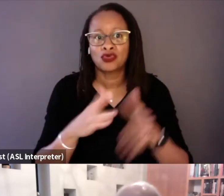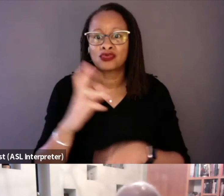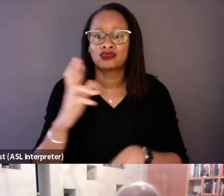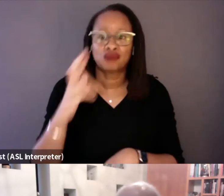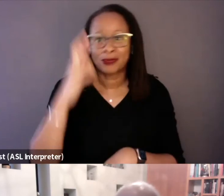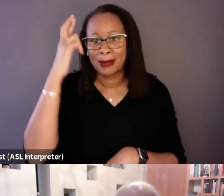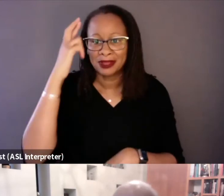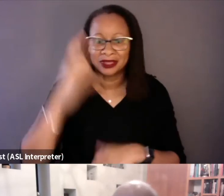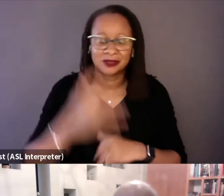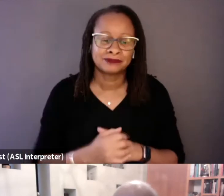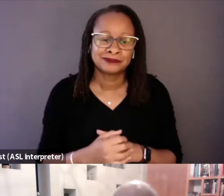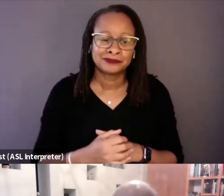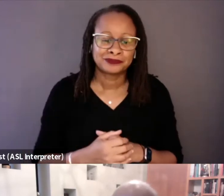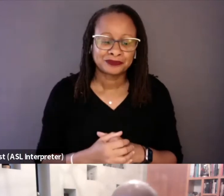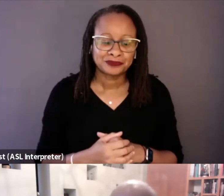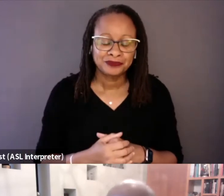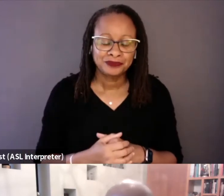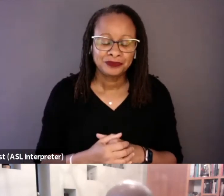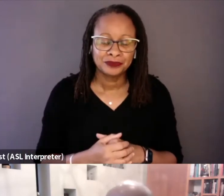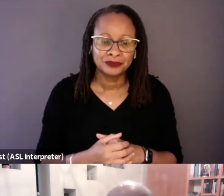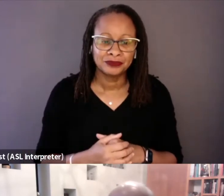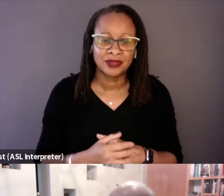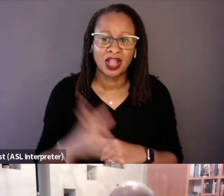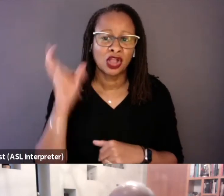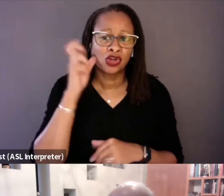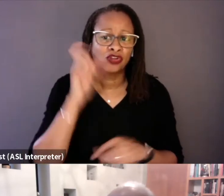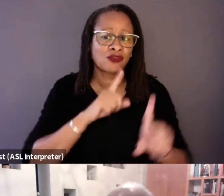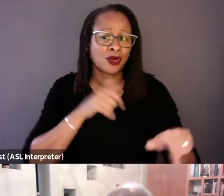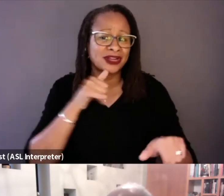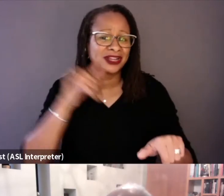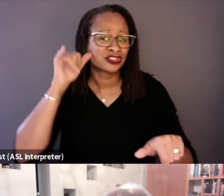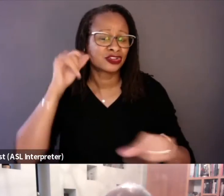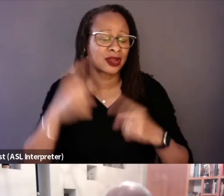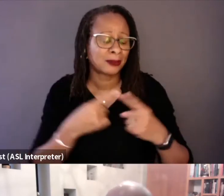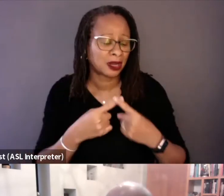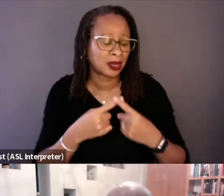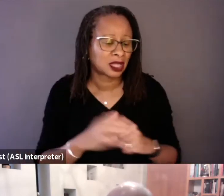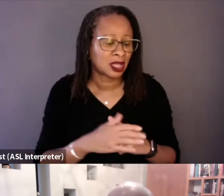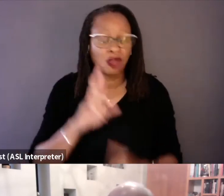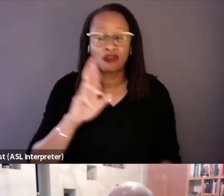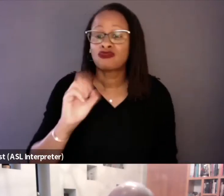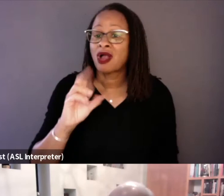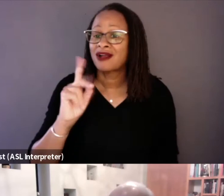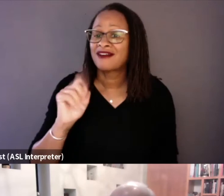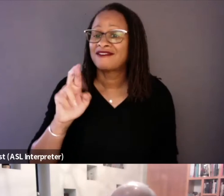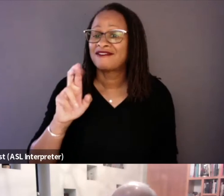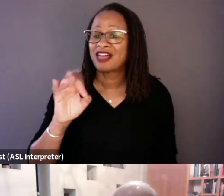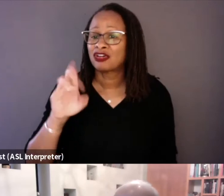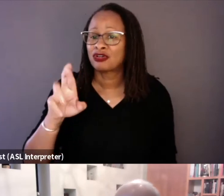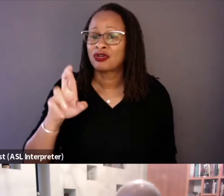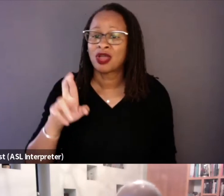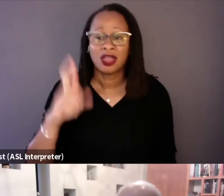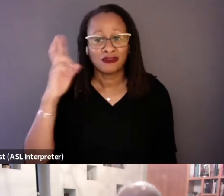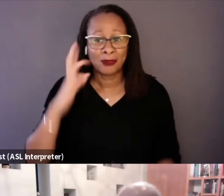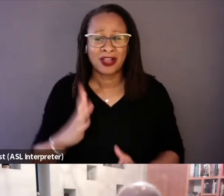I heard a report to yesterday about Rockefeller Republicans, that's still a term.